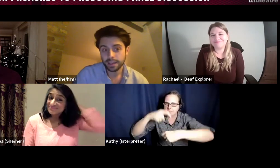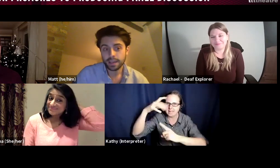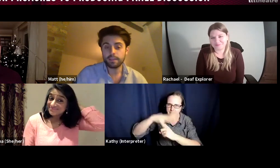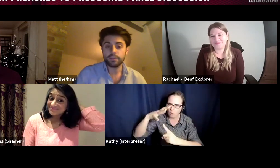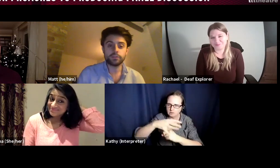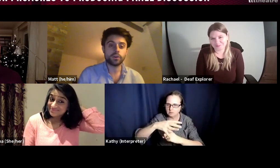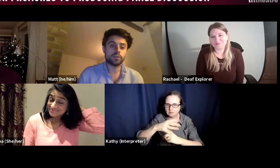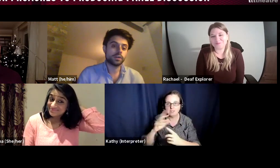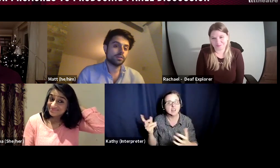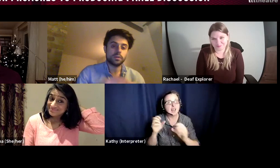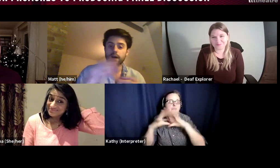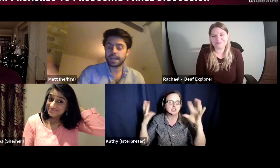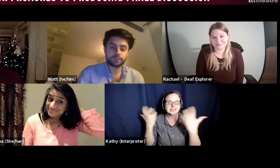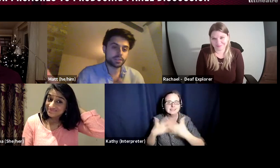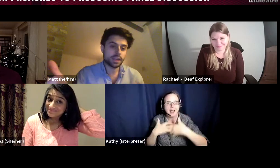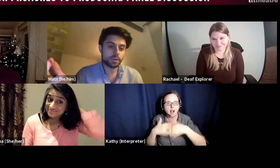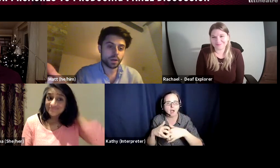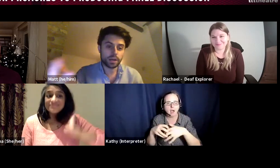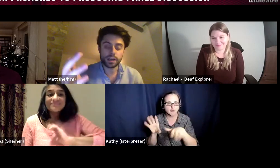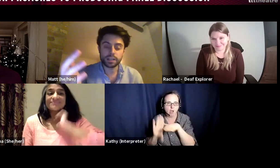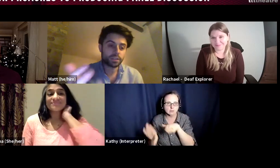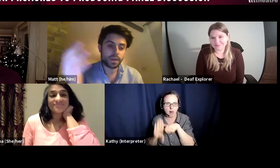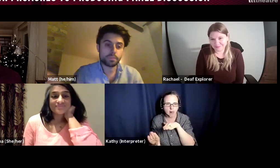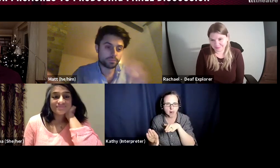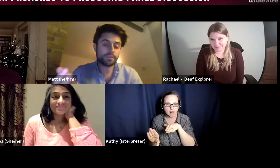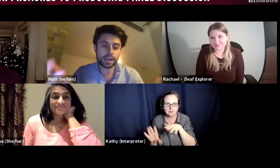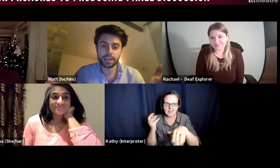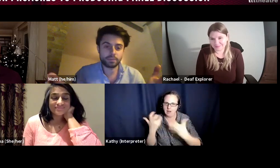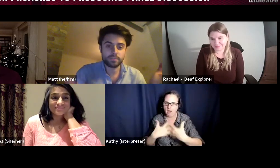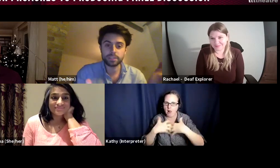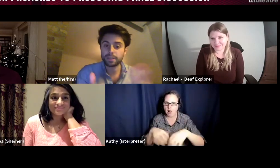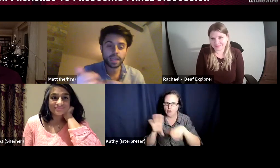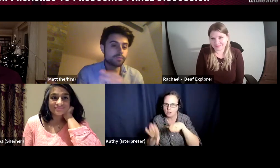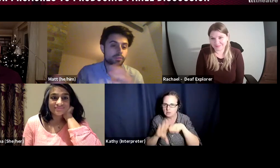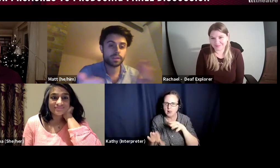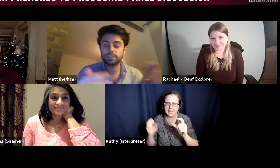if you've got a team that's made up of deaf and hearing members because everything just needs to